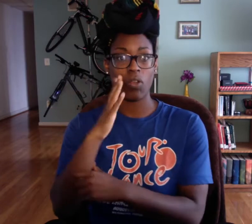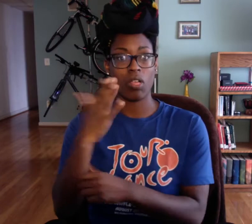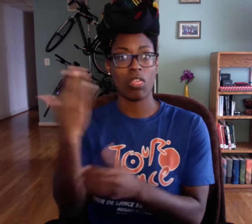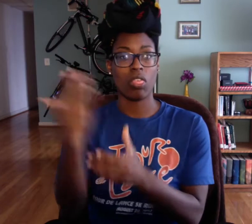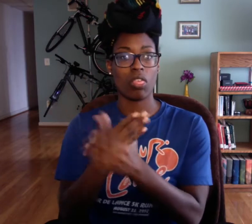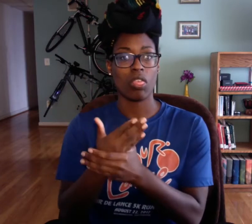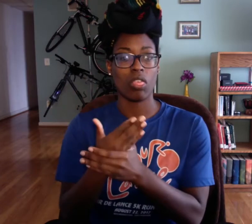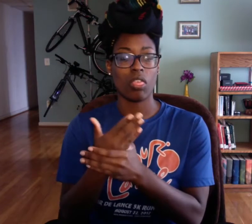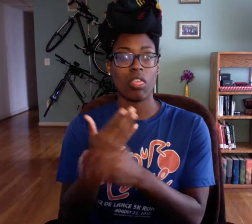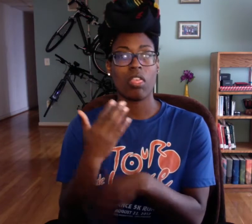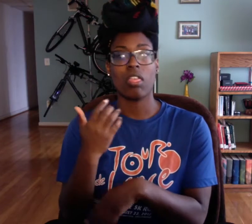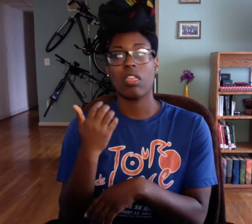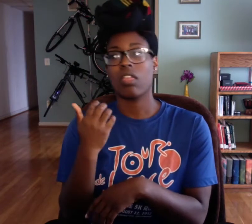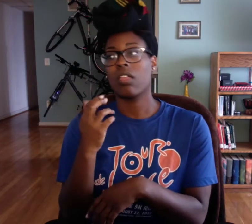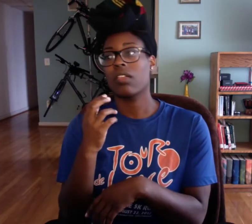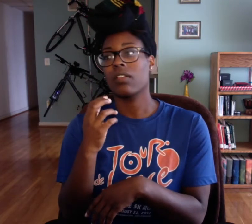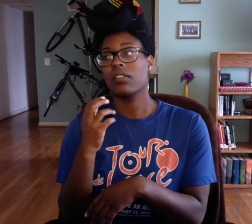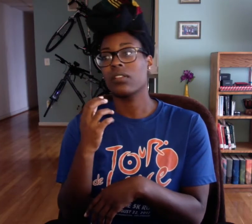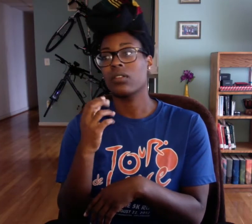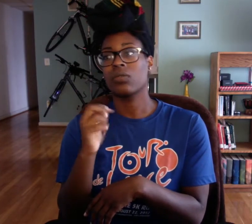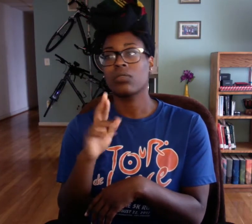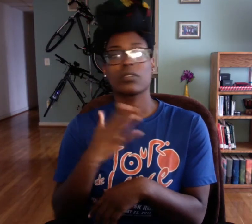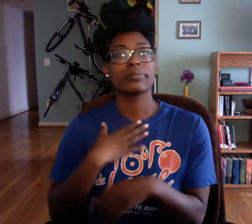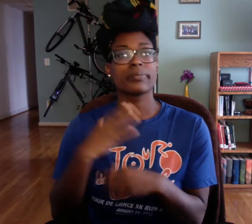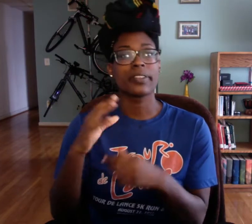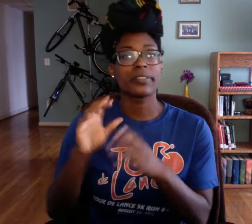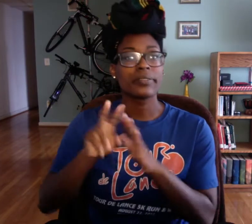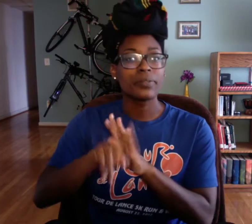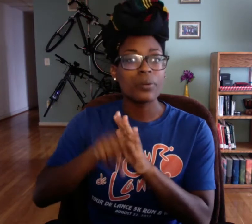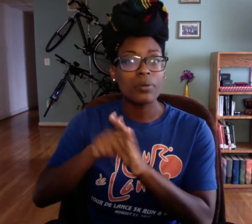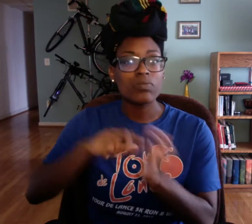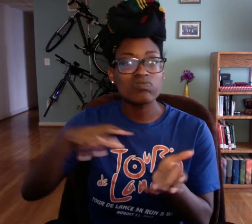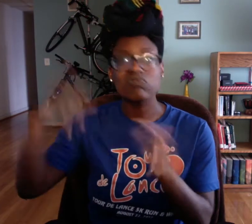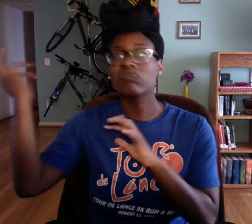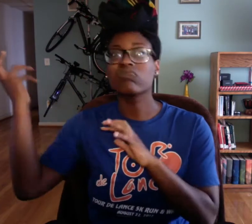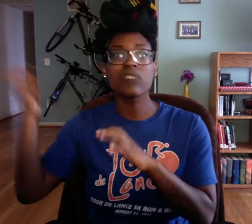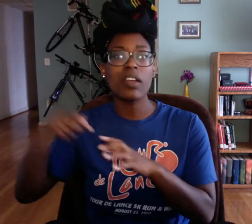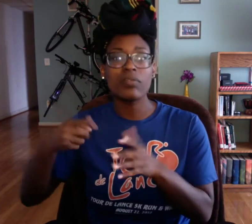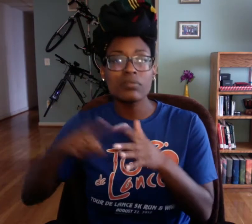then I'll have to start over.